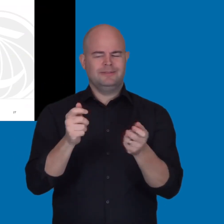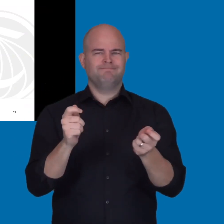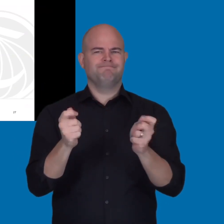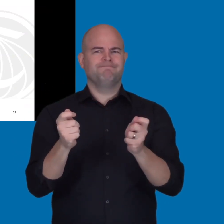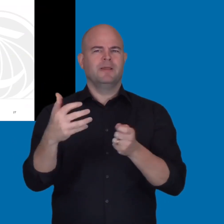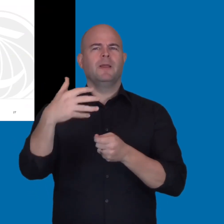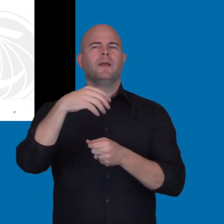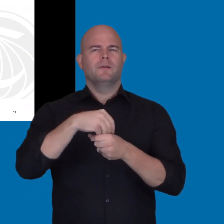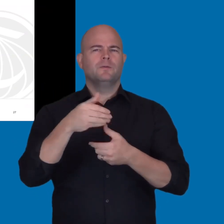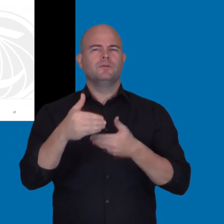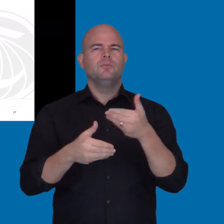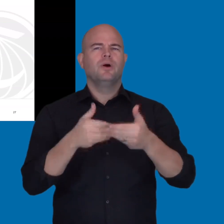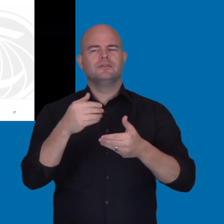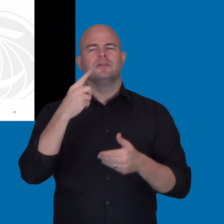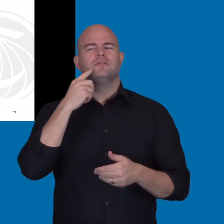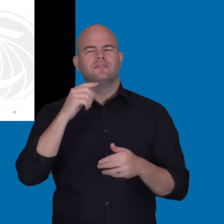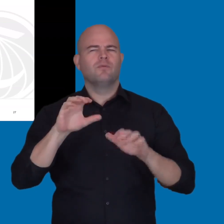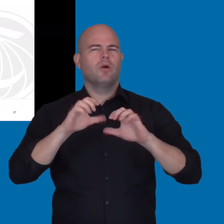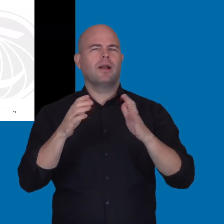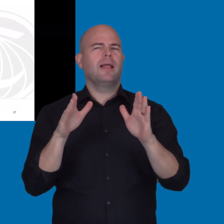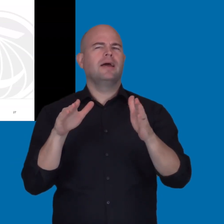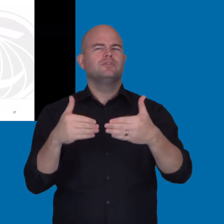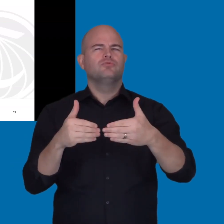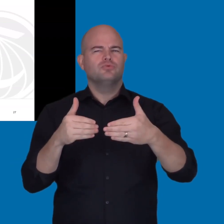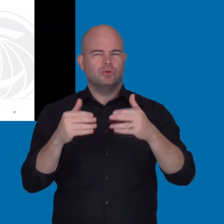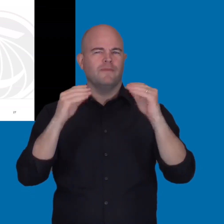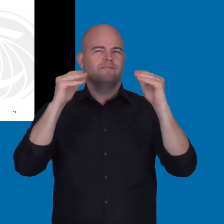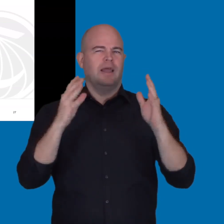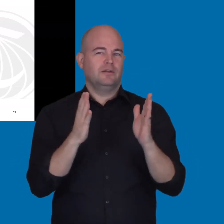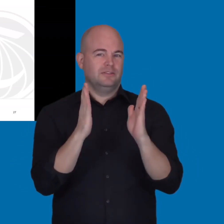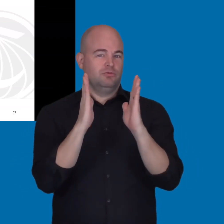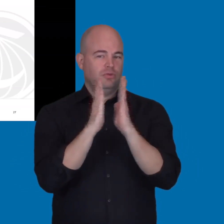and procurement process adopted to include the process